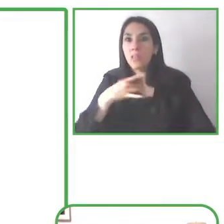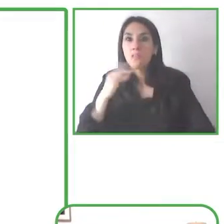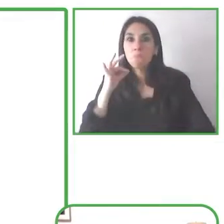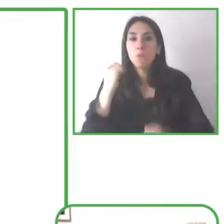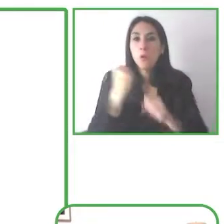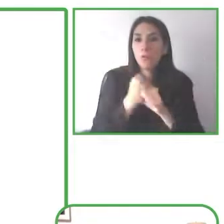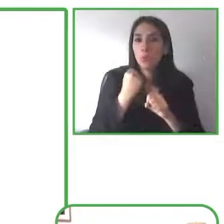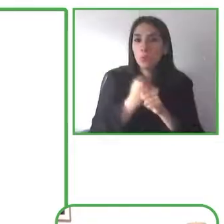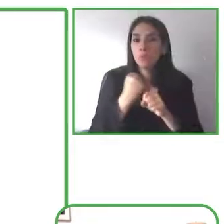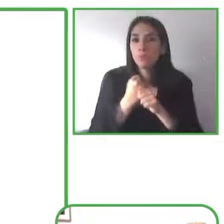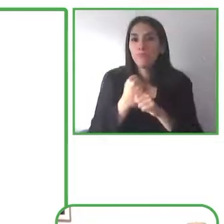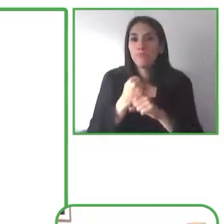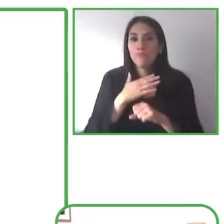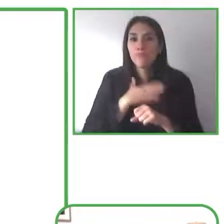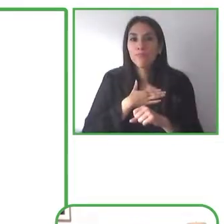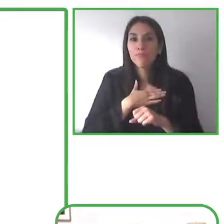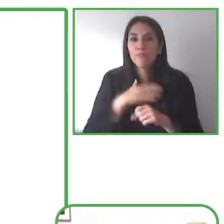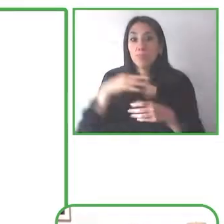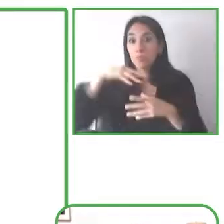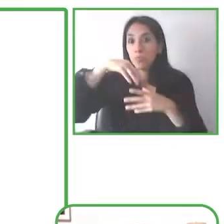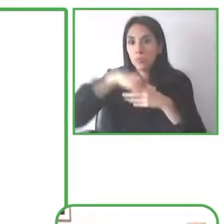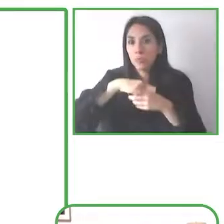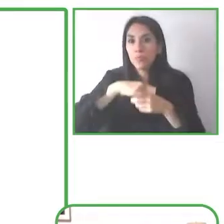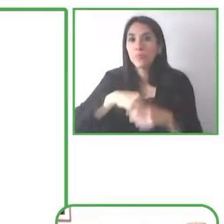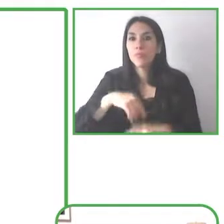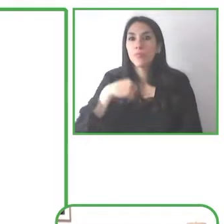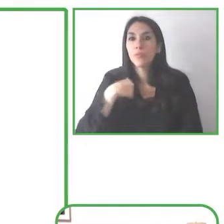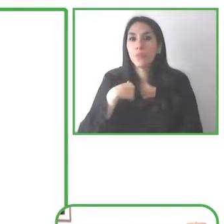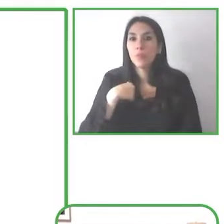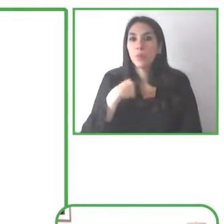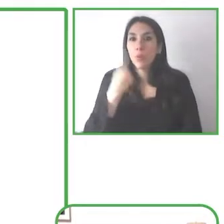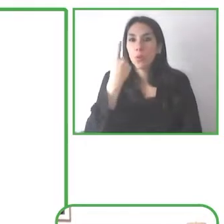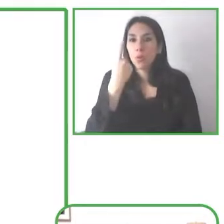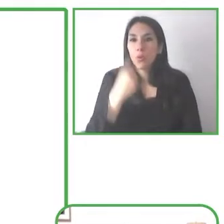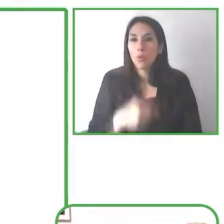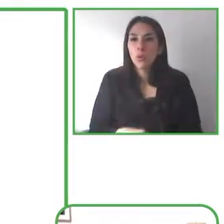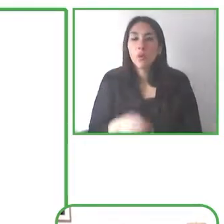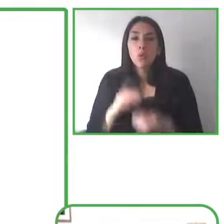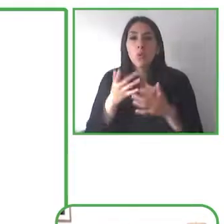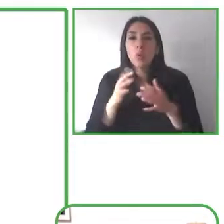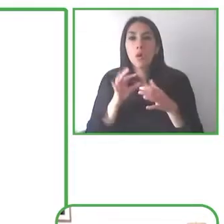in accessibility is I am low vision myself I have a really rare